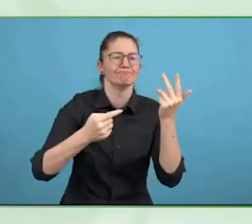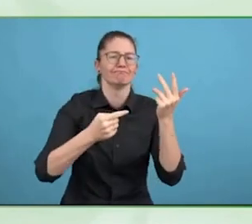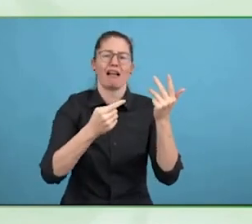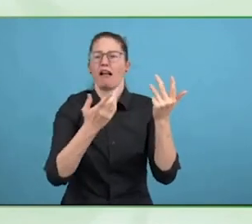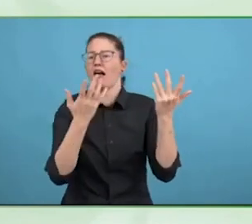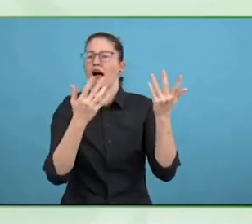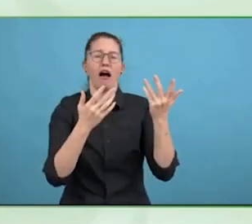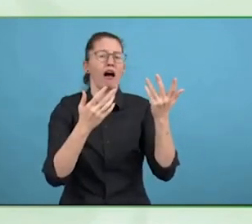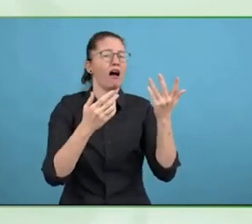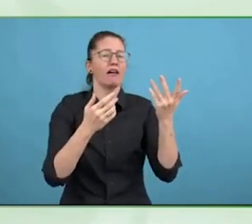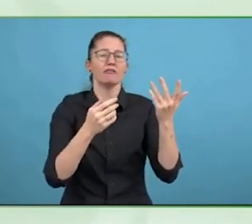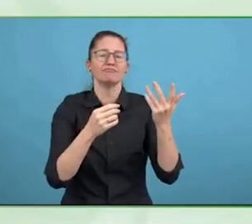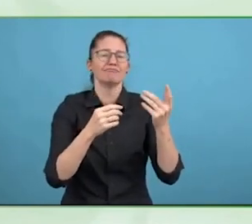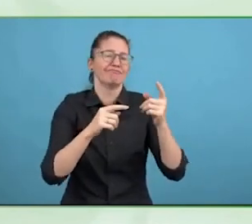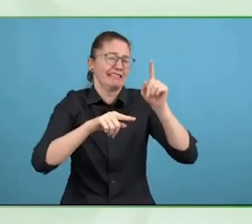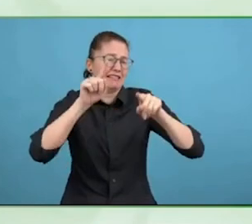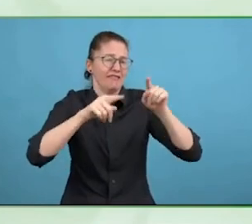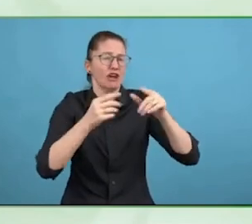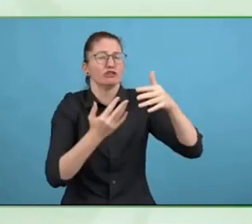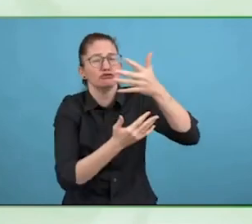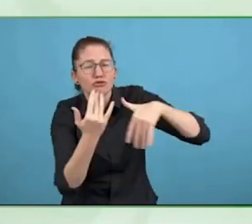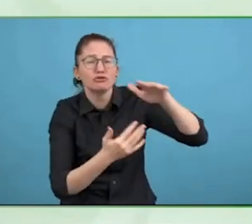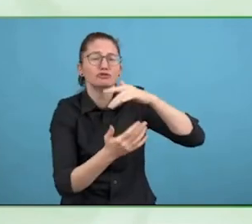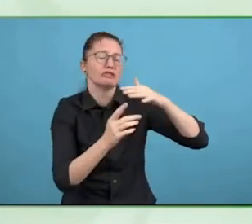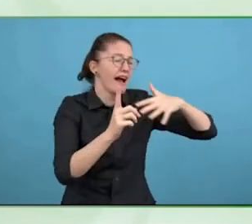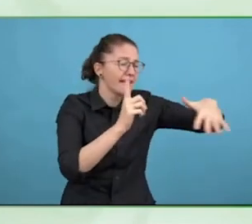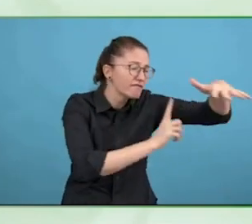I know we will come back to this, even though the independent living